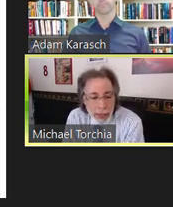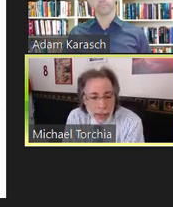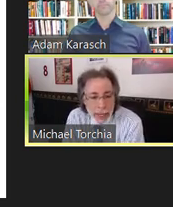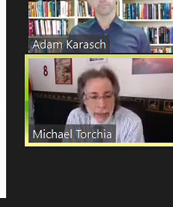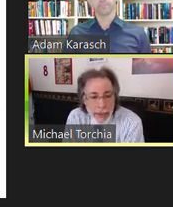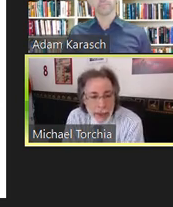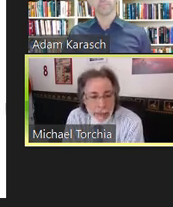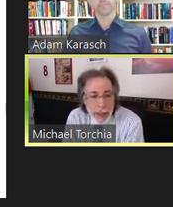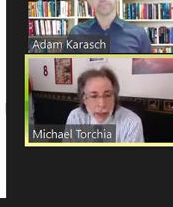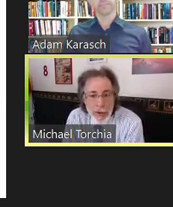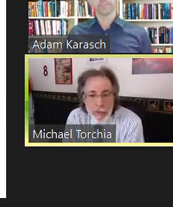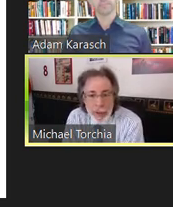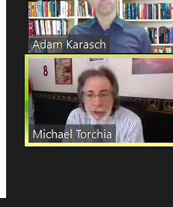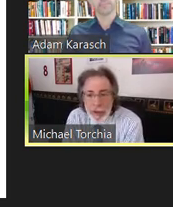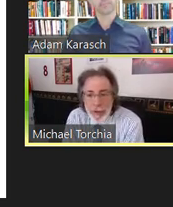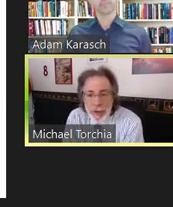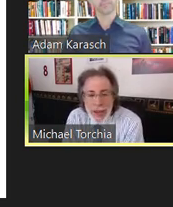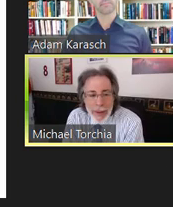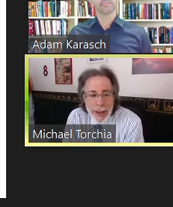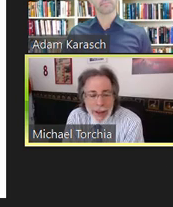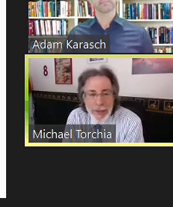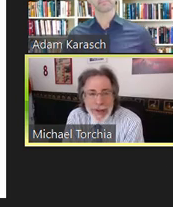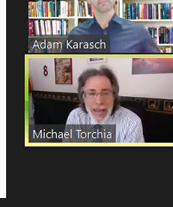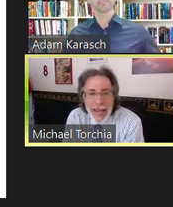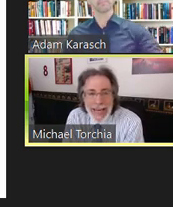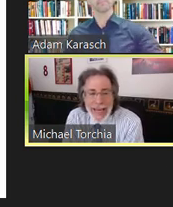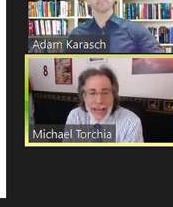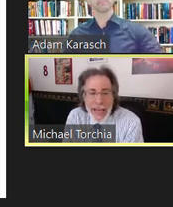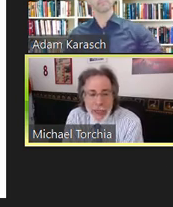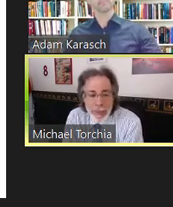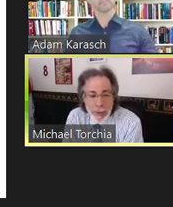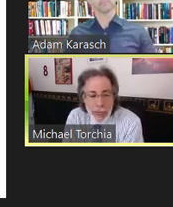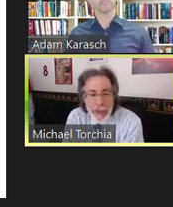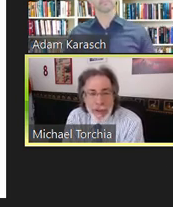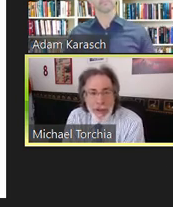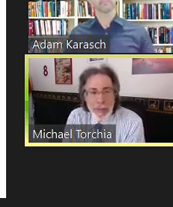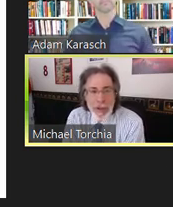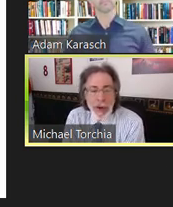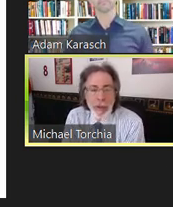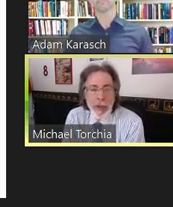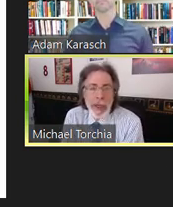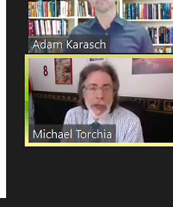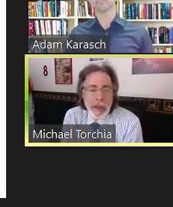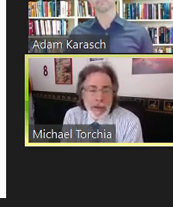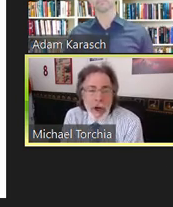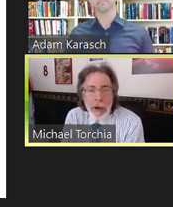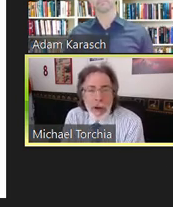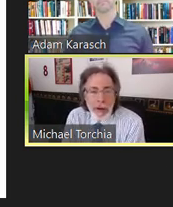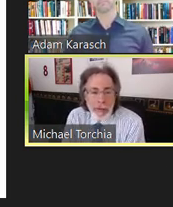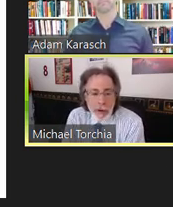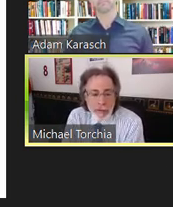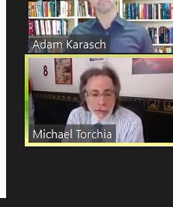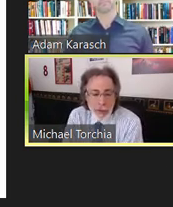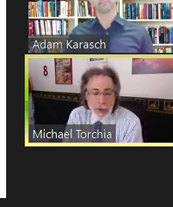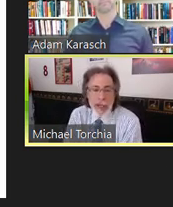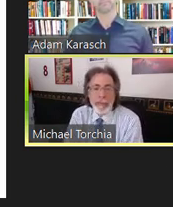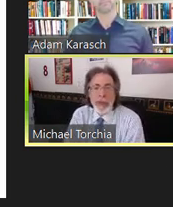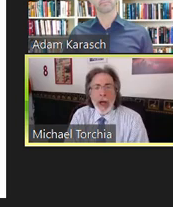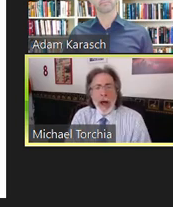and happy to speak to you today about ADA and employee issues, something that we talk about very frequently.